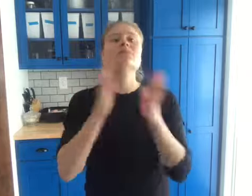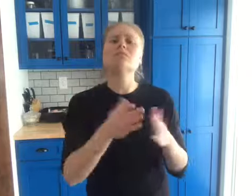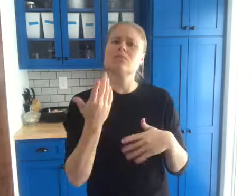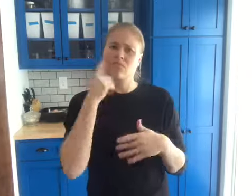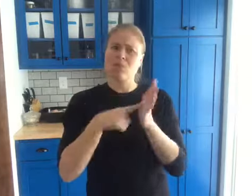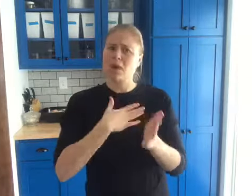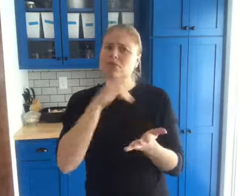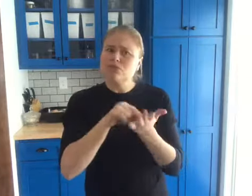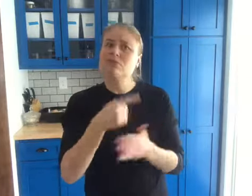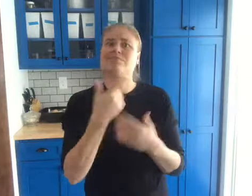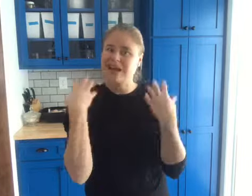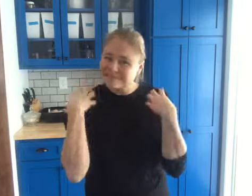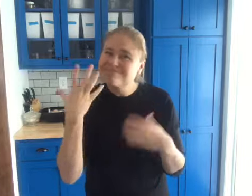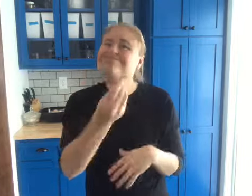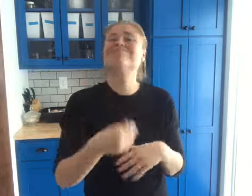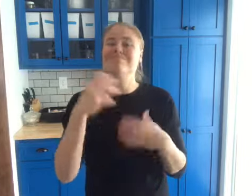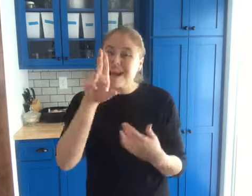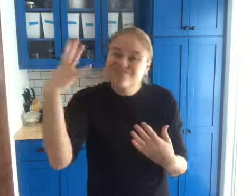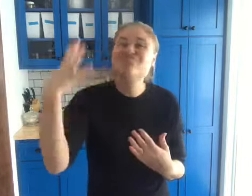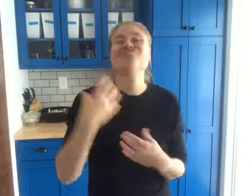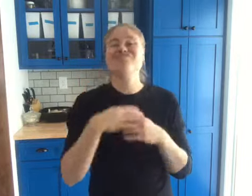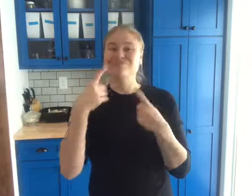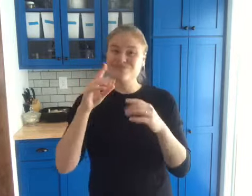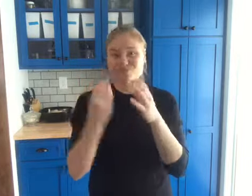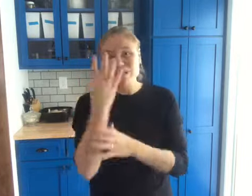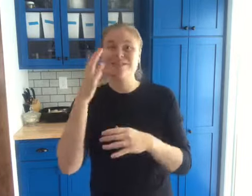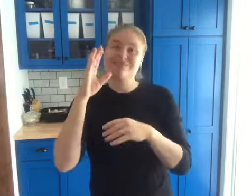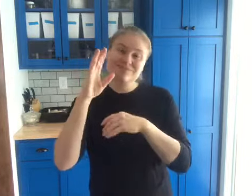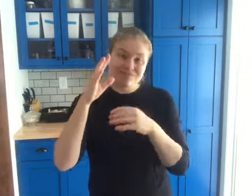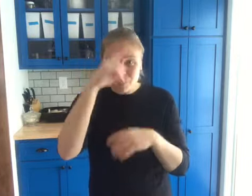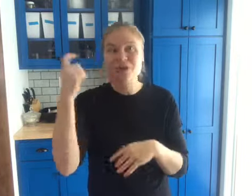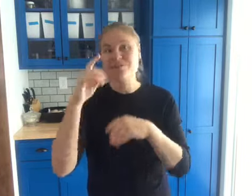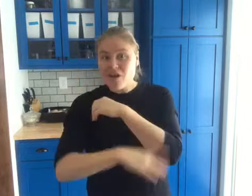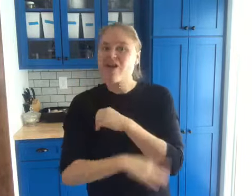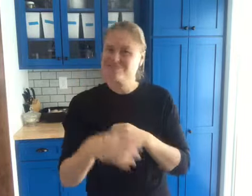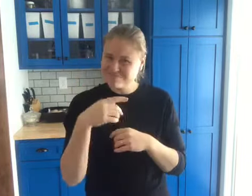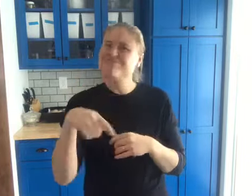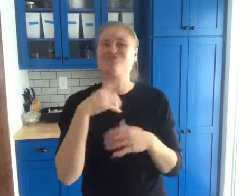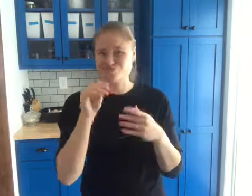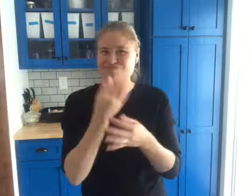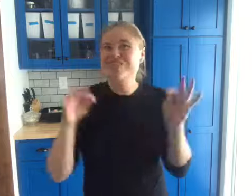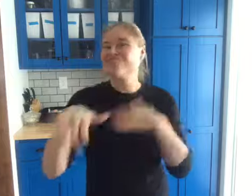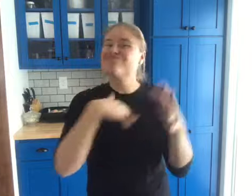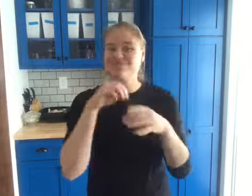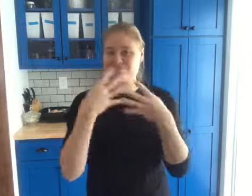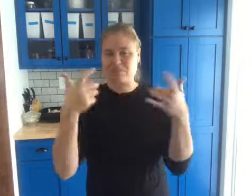Another example, my hens- they can go outside, get plenty sunlight, eat bugs, etc.